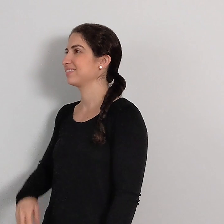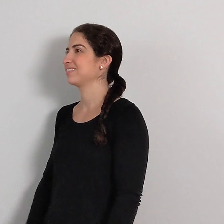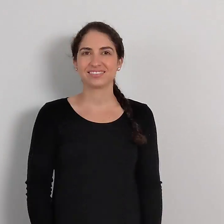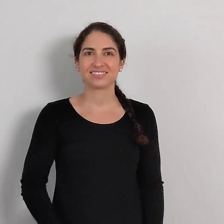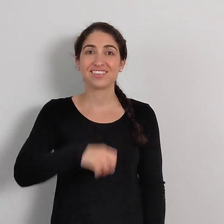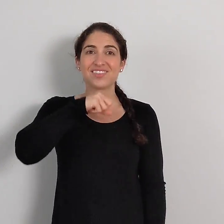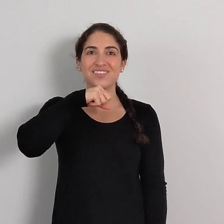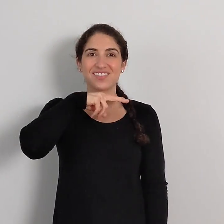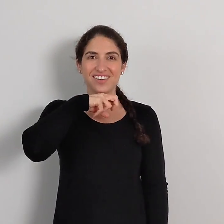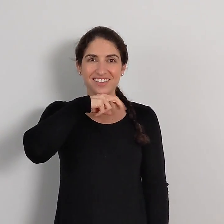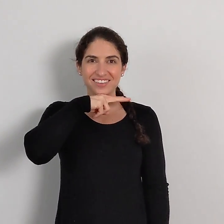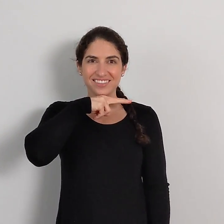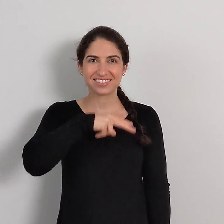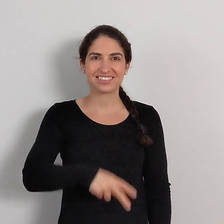FROG